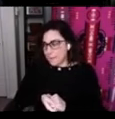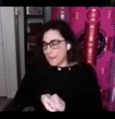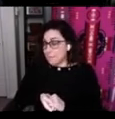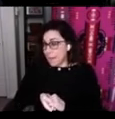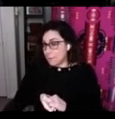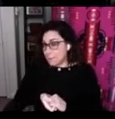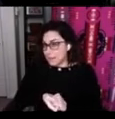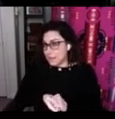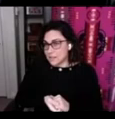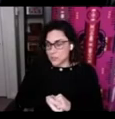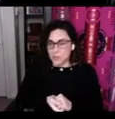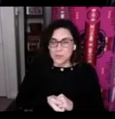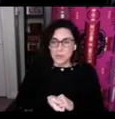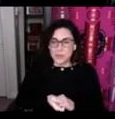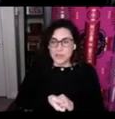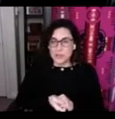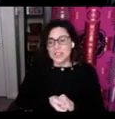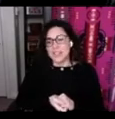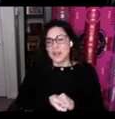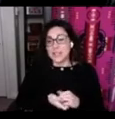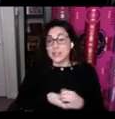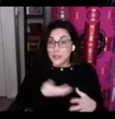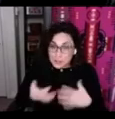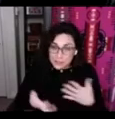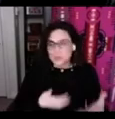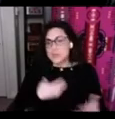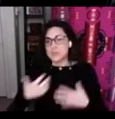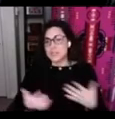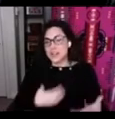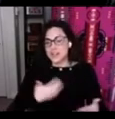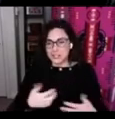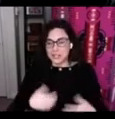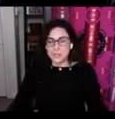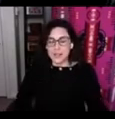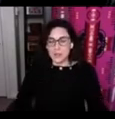a map I think is the word that we were using and then we learned through some scholarship with